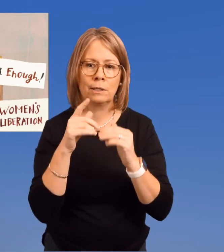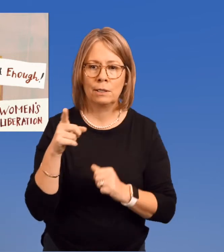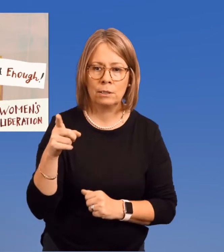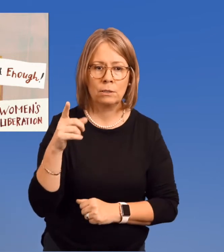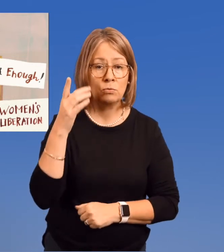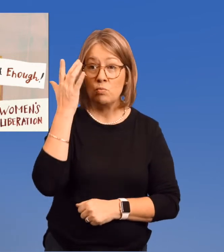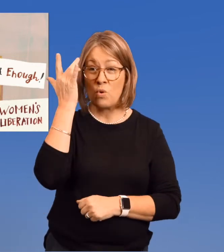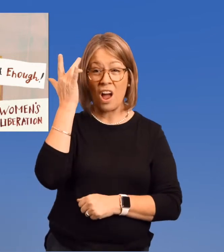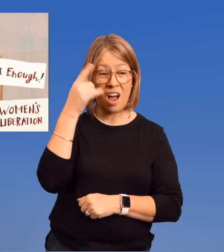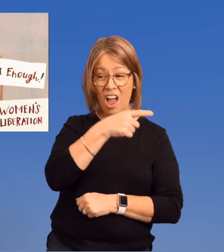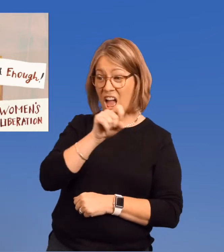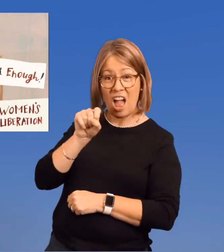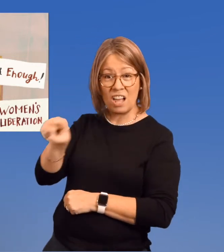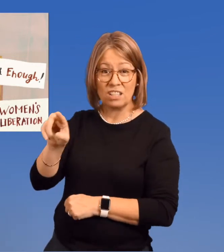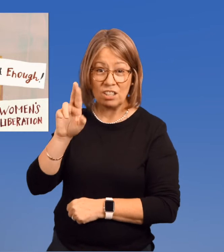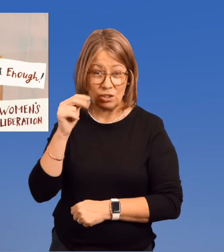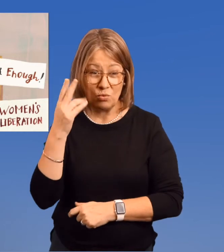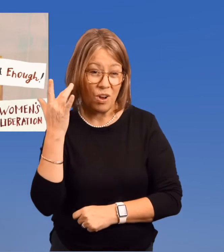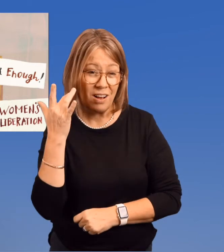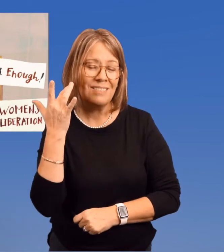The reason they asked her?